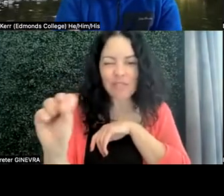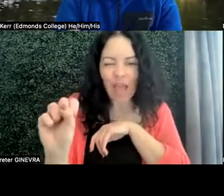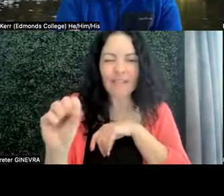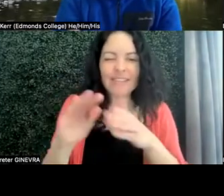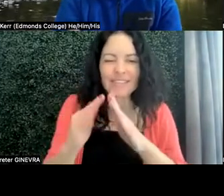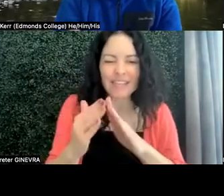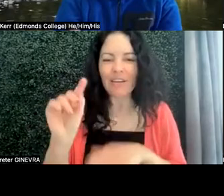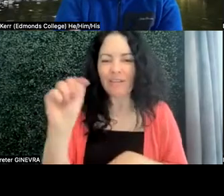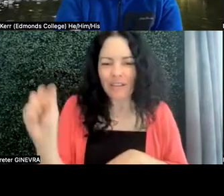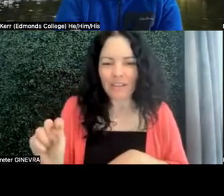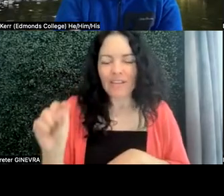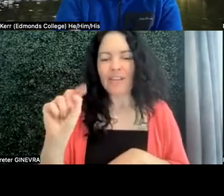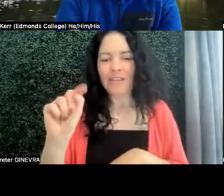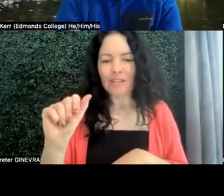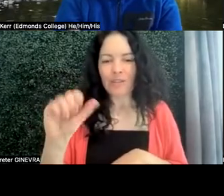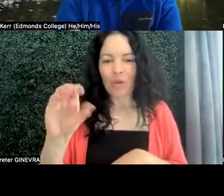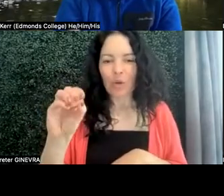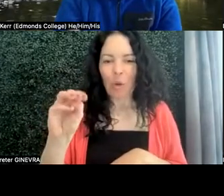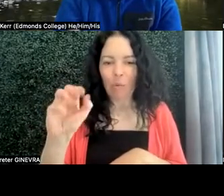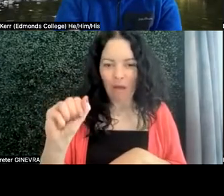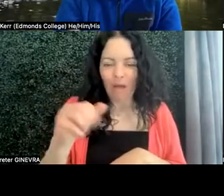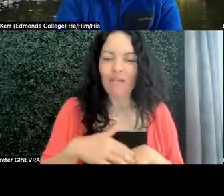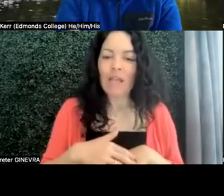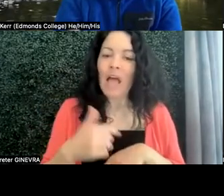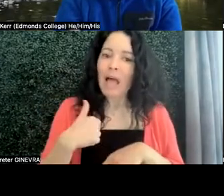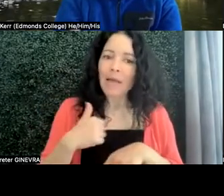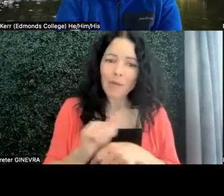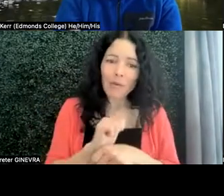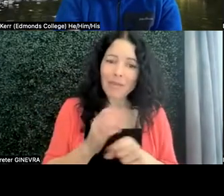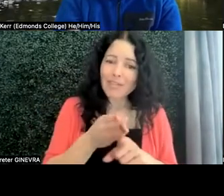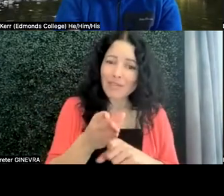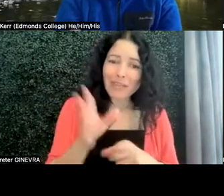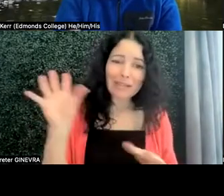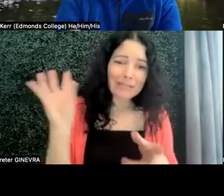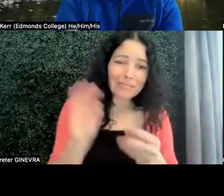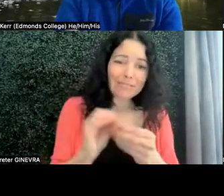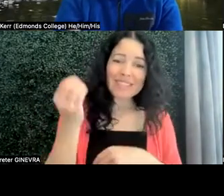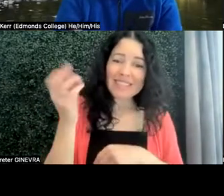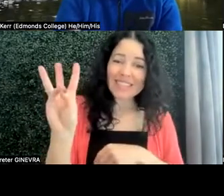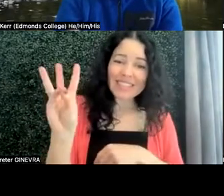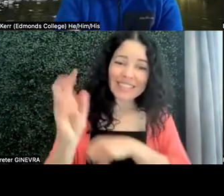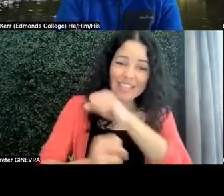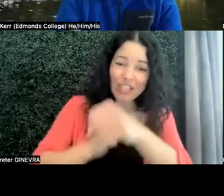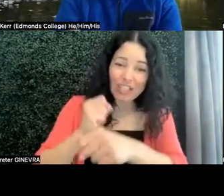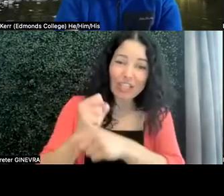And I have been in this field, I want to say, about 16 years? It's been a while.